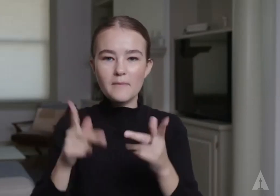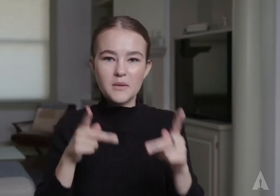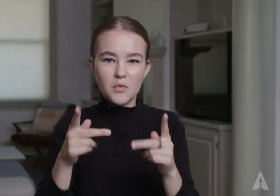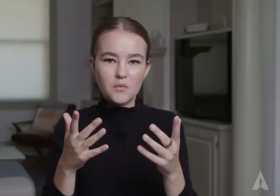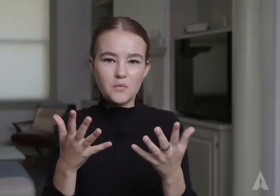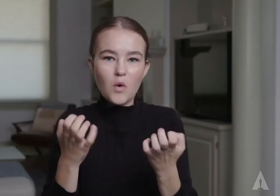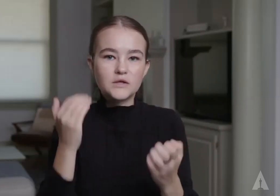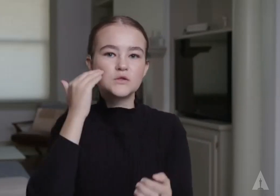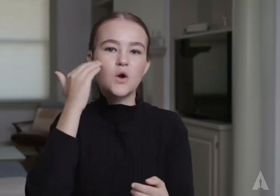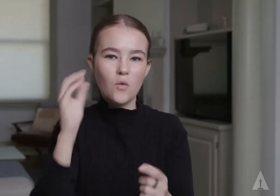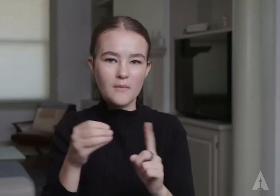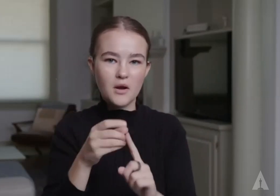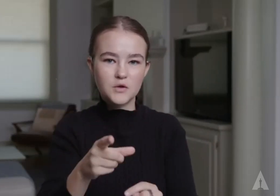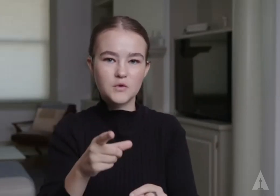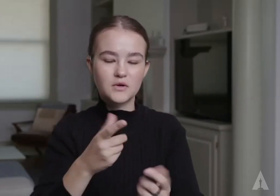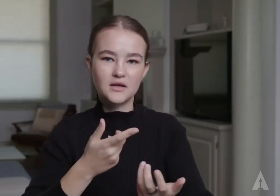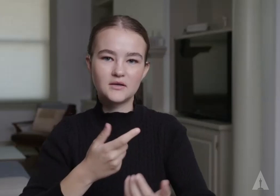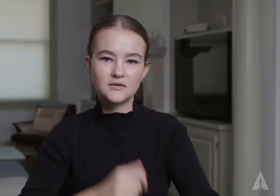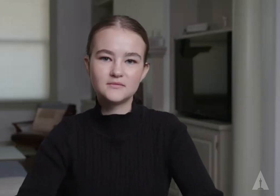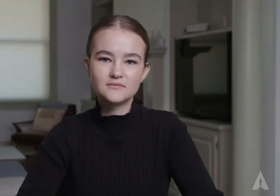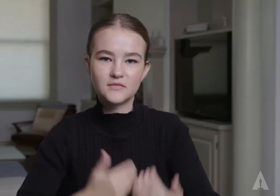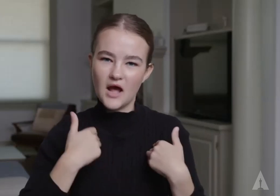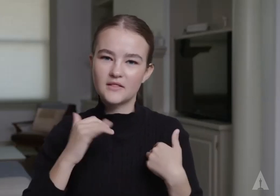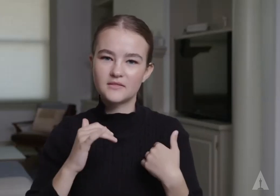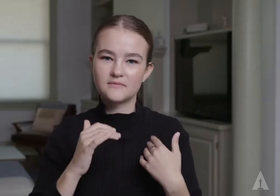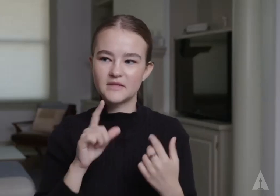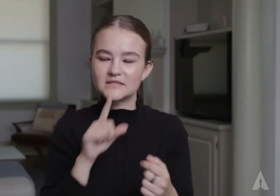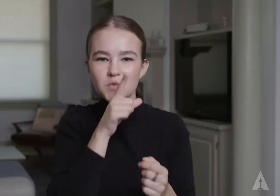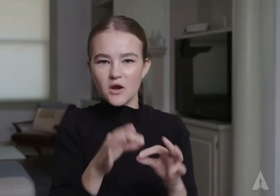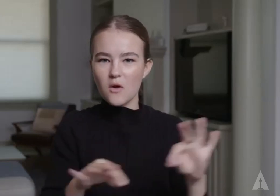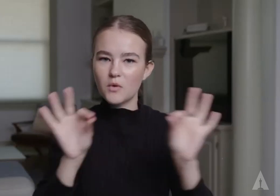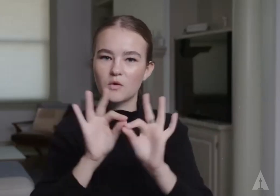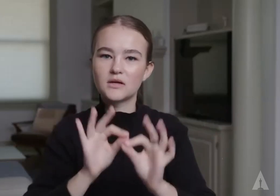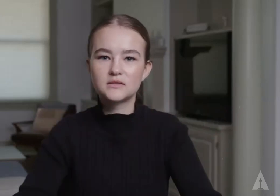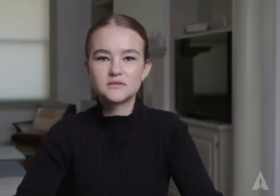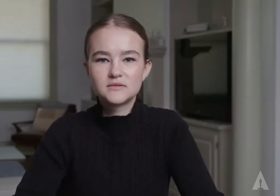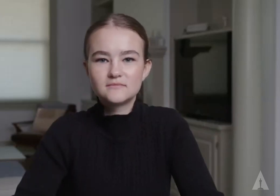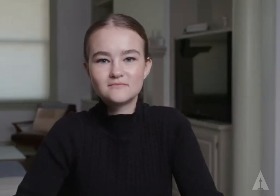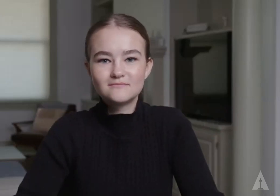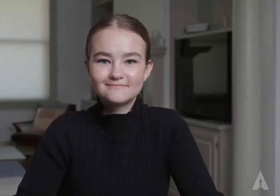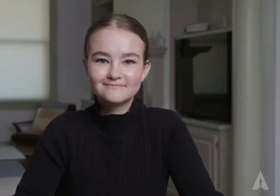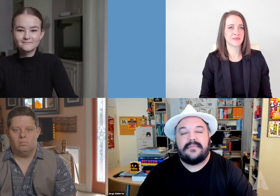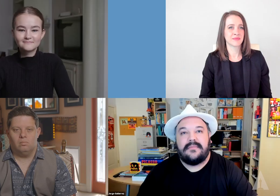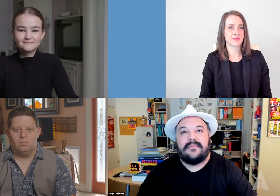And you can decide what people might want to know about you. And that's what I think is truly important.